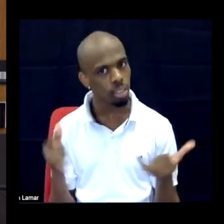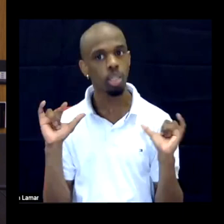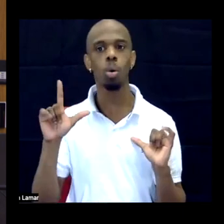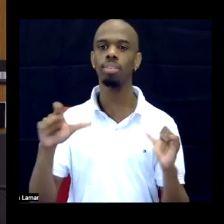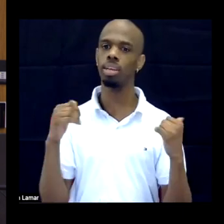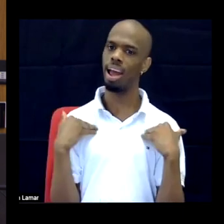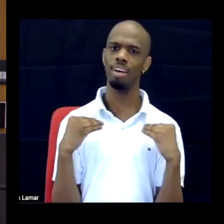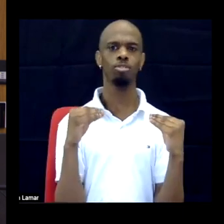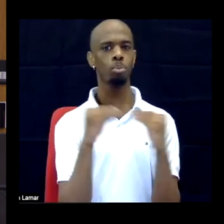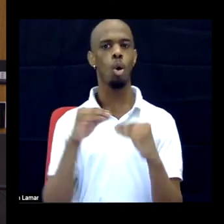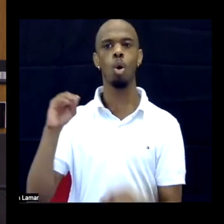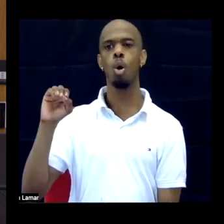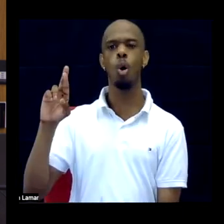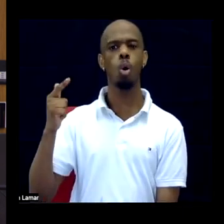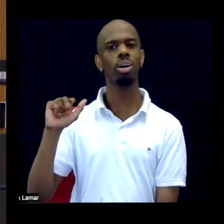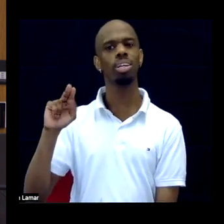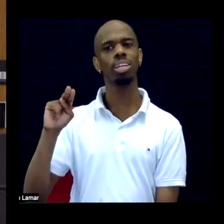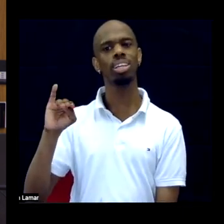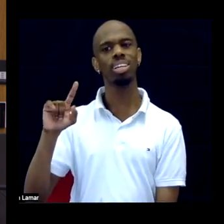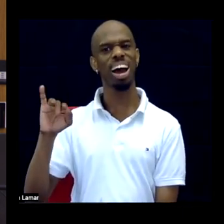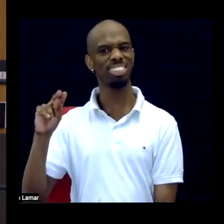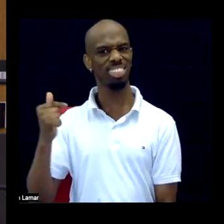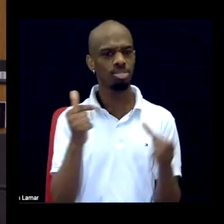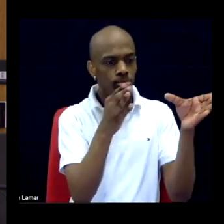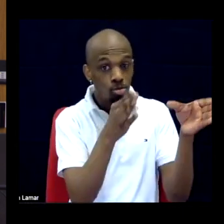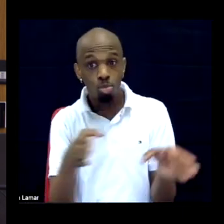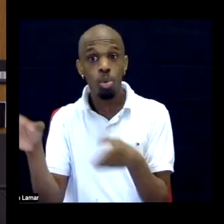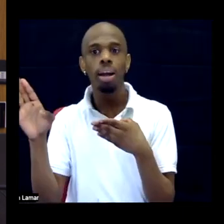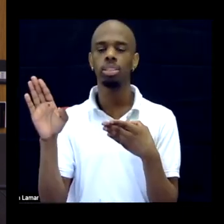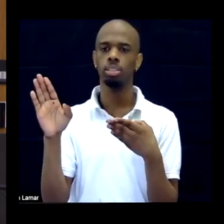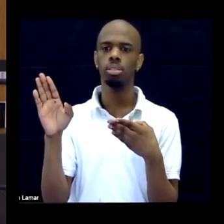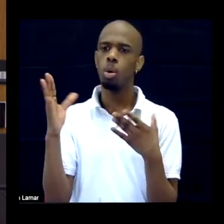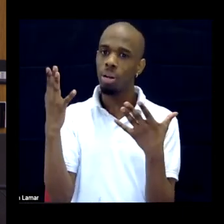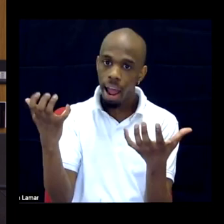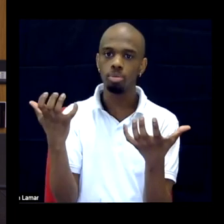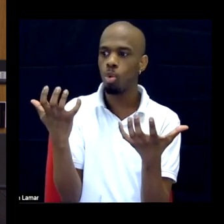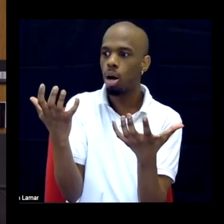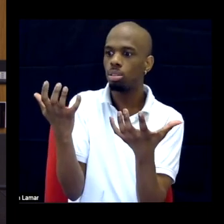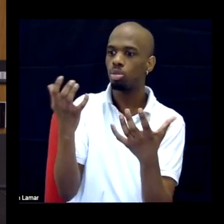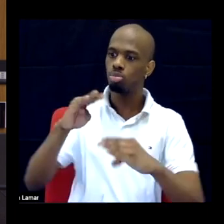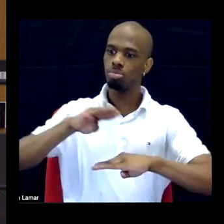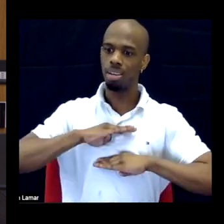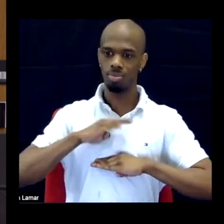We still need to tell people hey, we're going to be walking for four miles. Is that a thing your body can do?